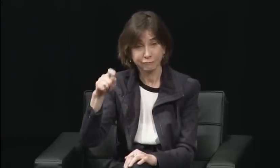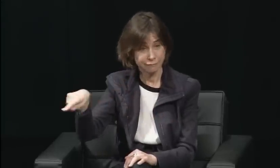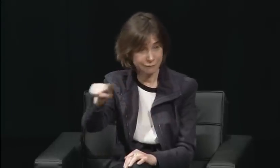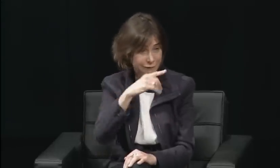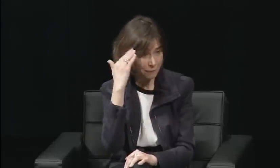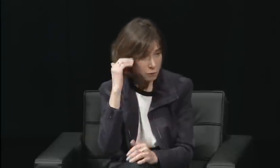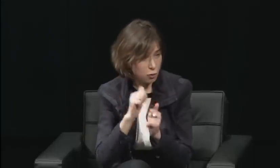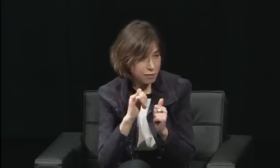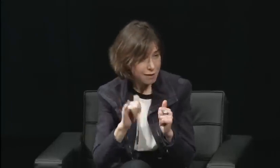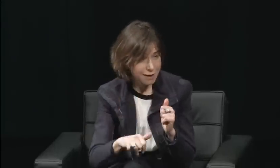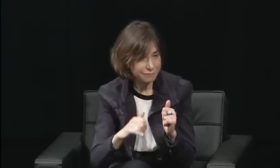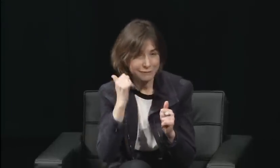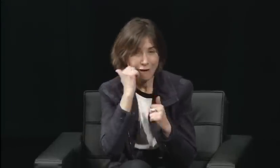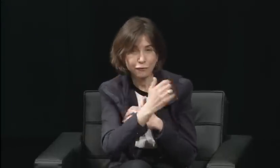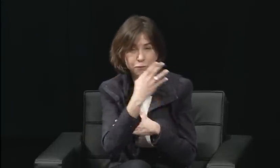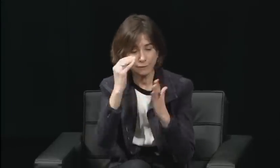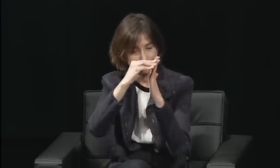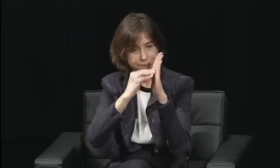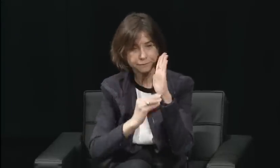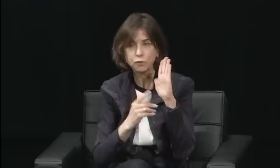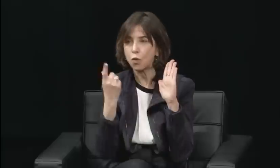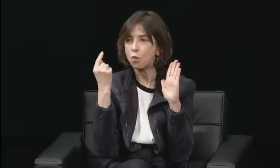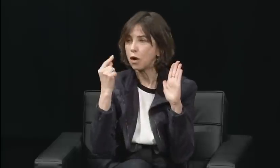of the press and I would take care of TV.